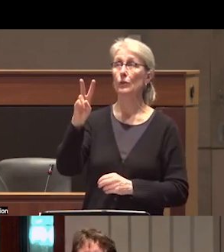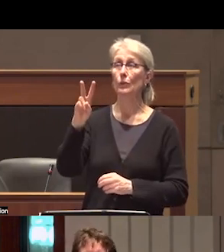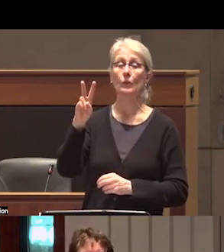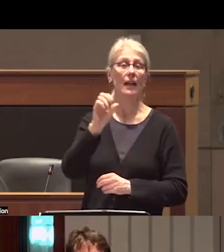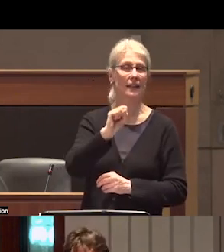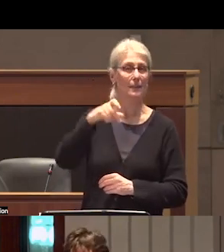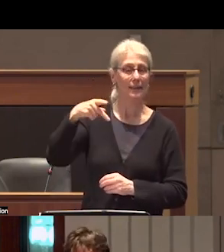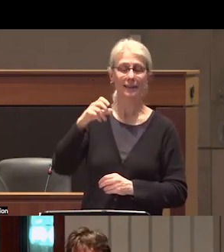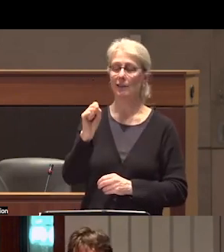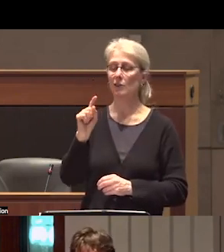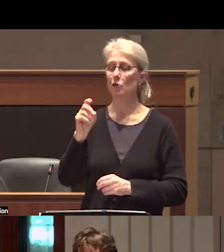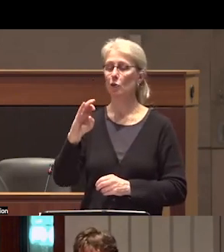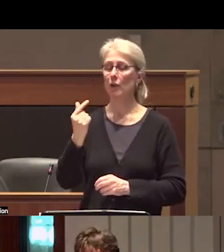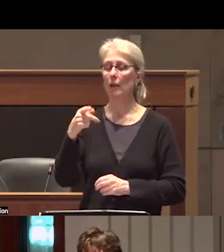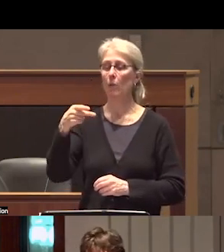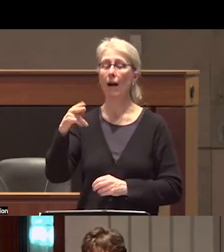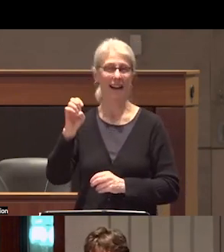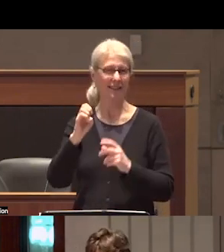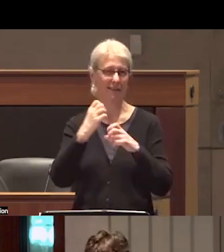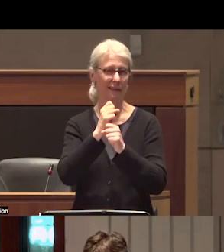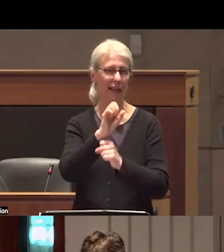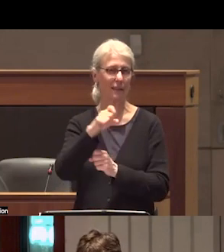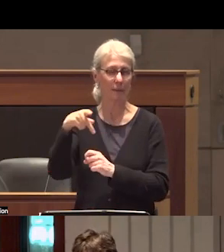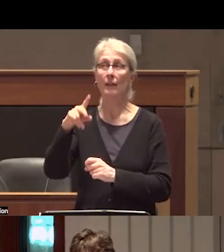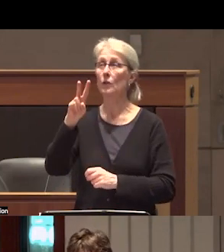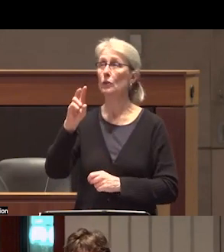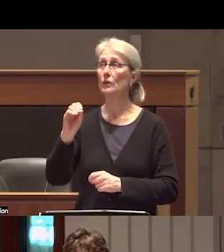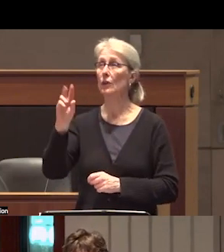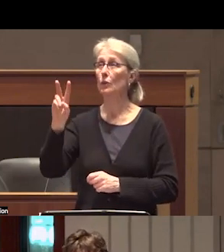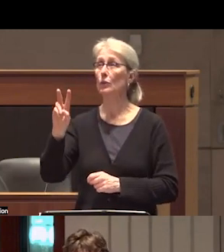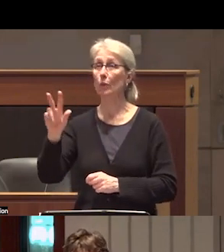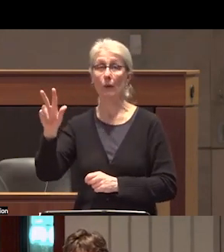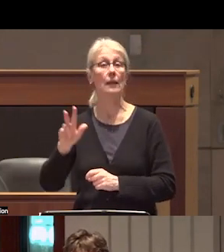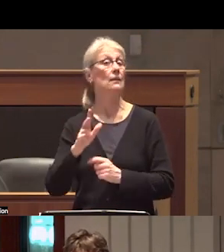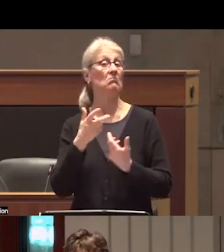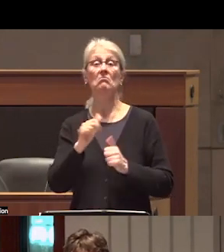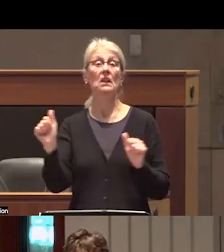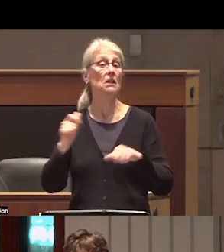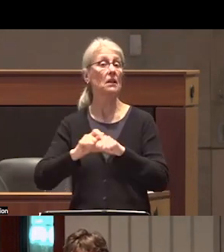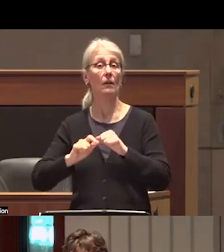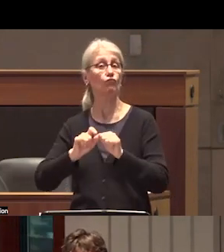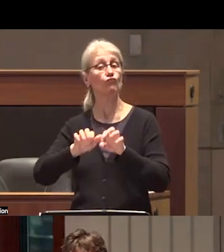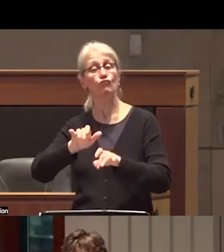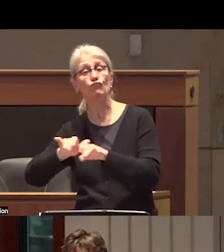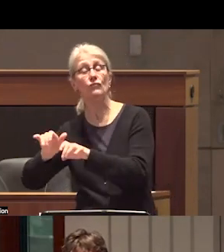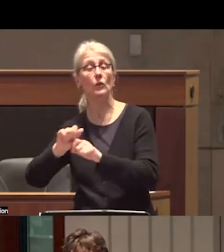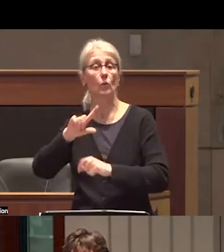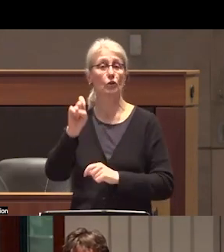Sterling price 2023 please ask your questions at any point during the lecture using slido you can